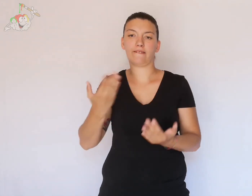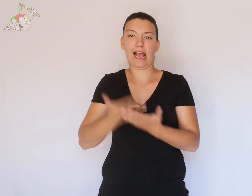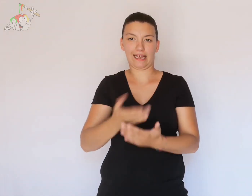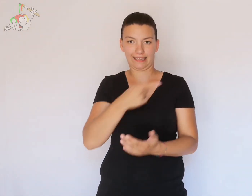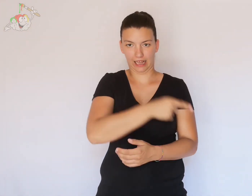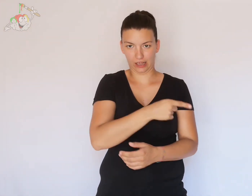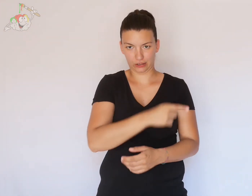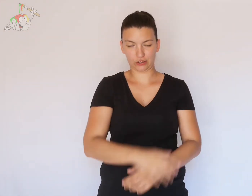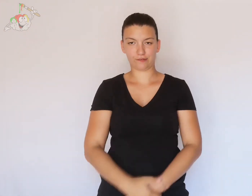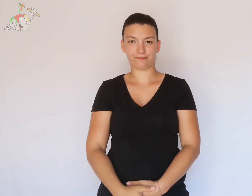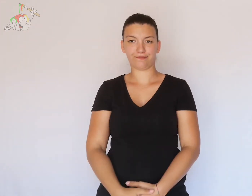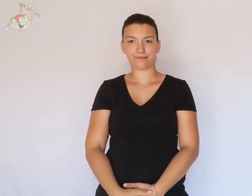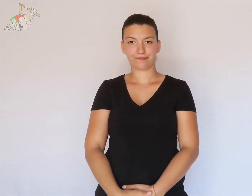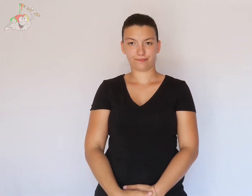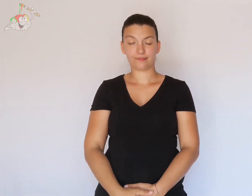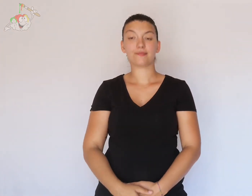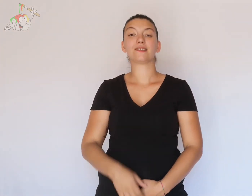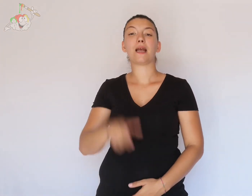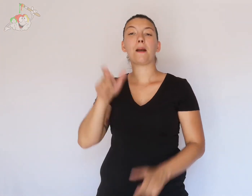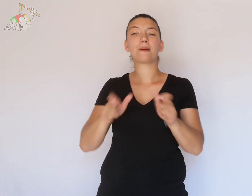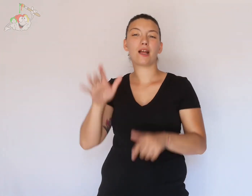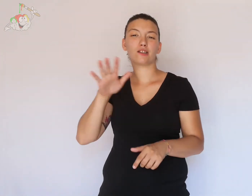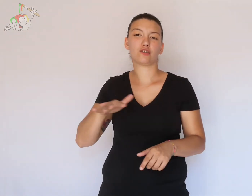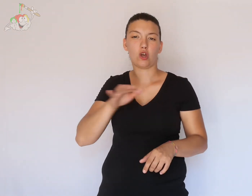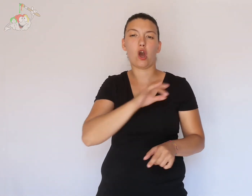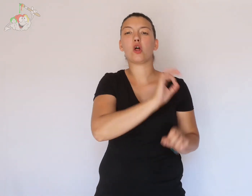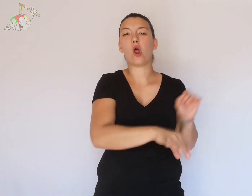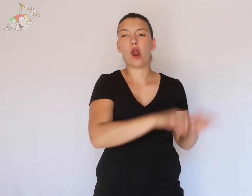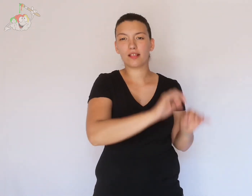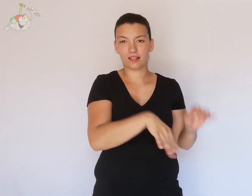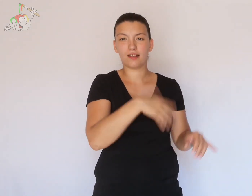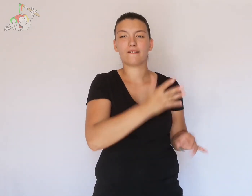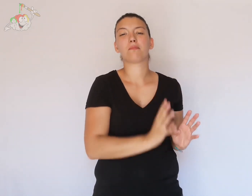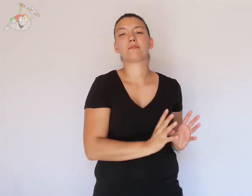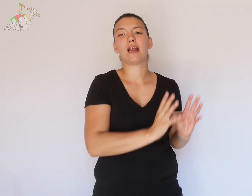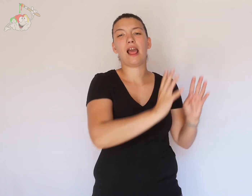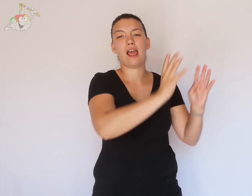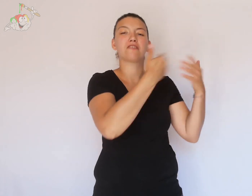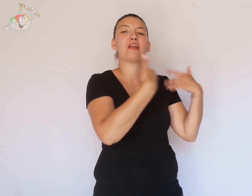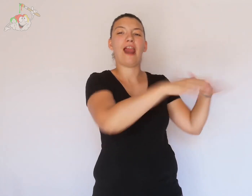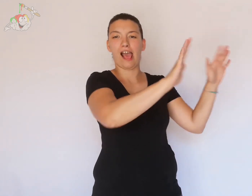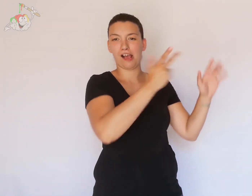where it adapts well. People grow it not for